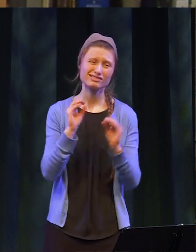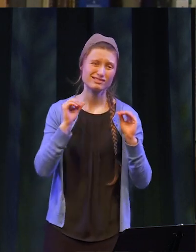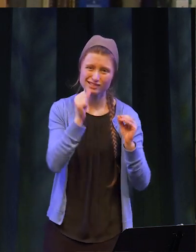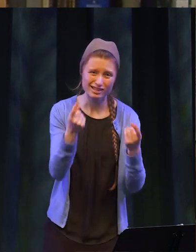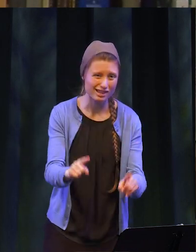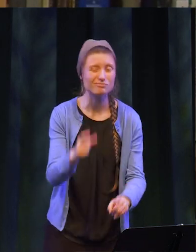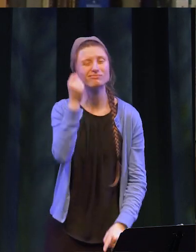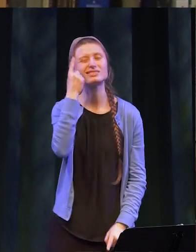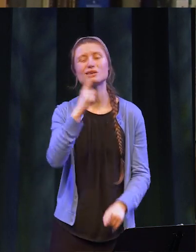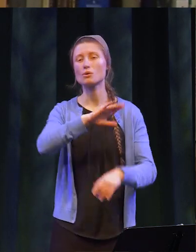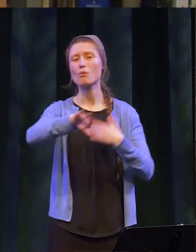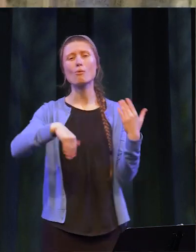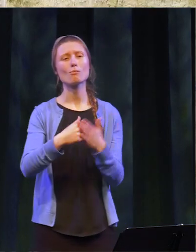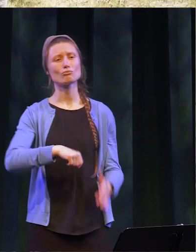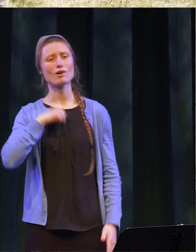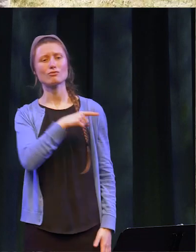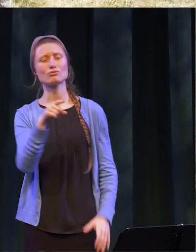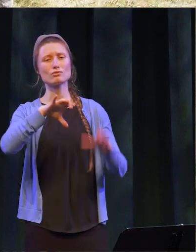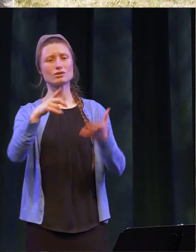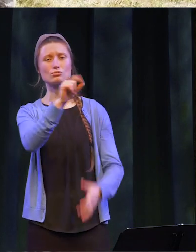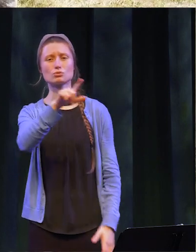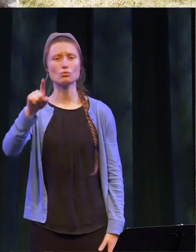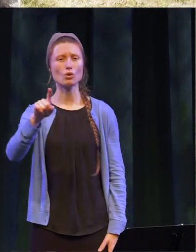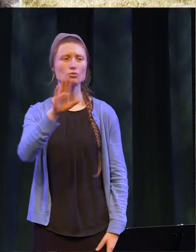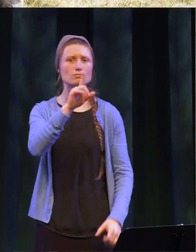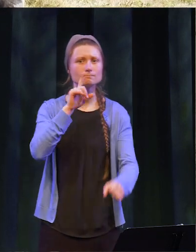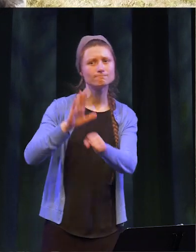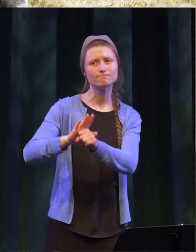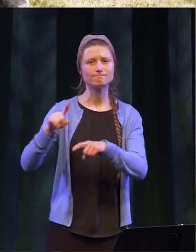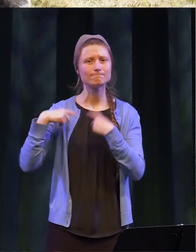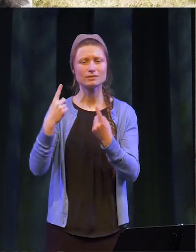all so proud of the class of 2021. The grit and determination you have shown to complete